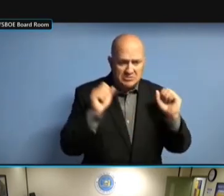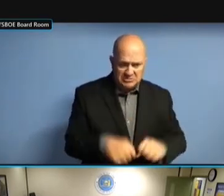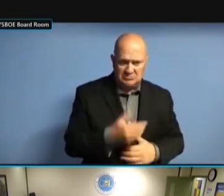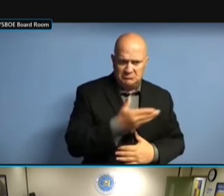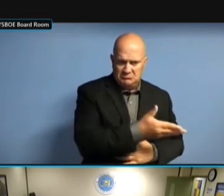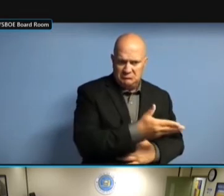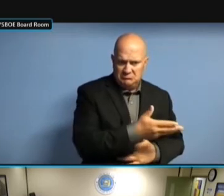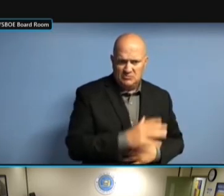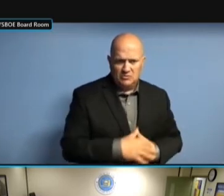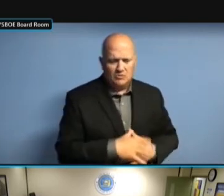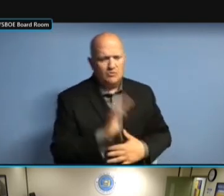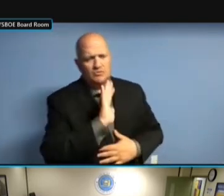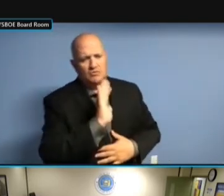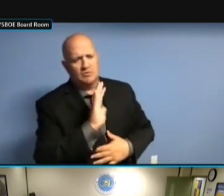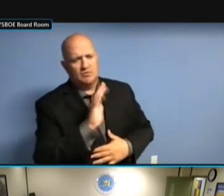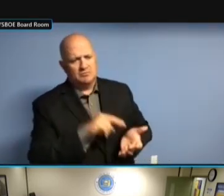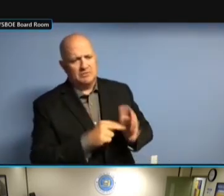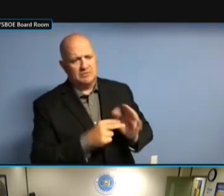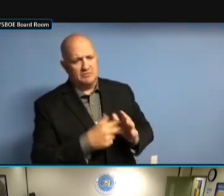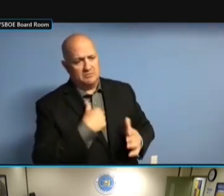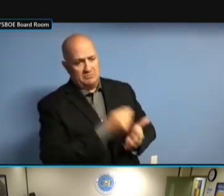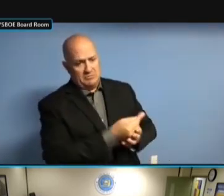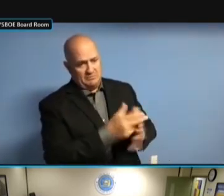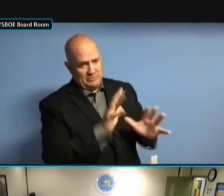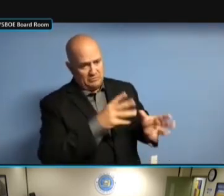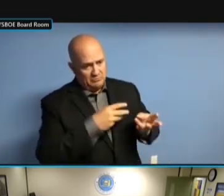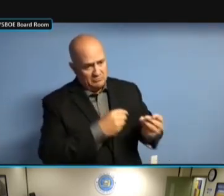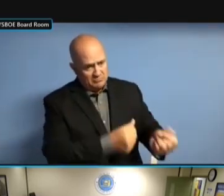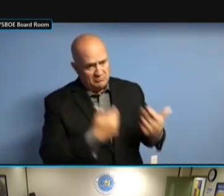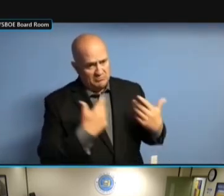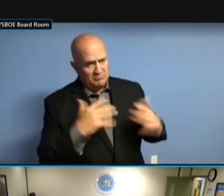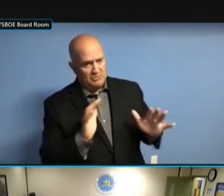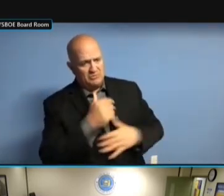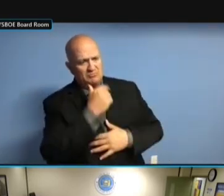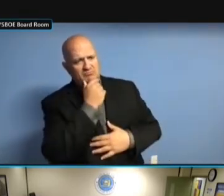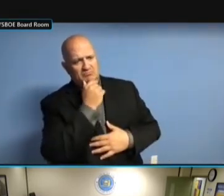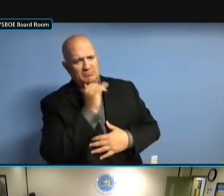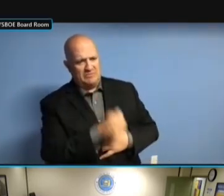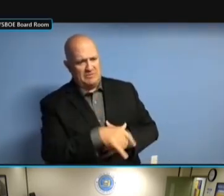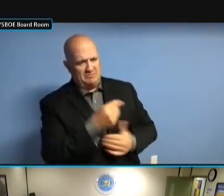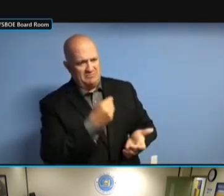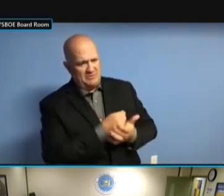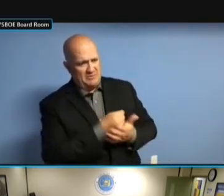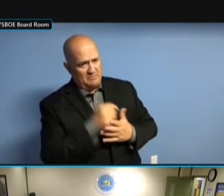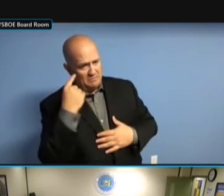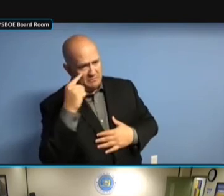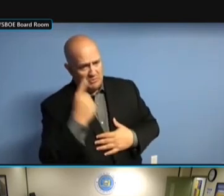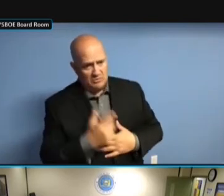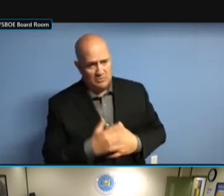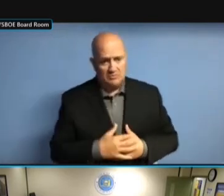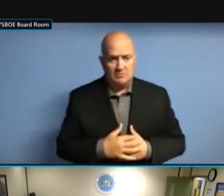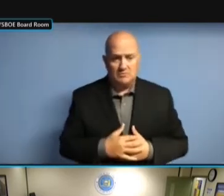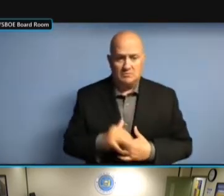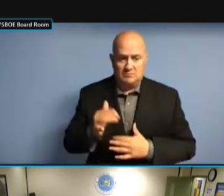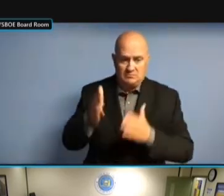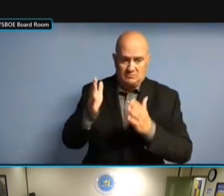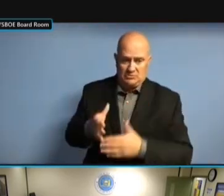HAVE BIG QUESTIONS ABOUT. >> WELL, IF HAVE BIG QUESTIONS ABOUT. >> WELL, IF THERE HAVE BIG QUESTIONS ABOUT. >> WELL, IF THERE WAS HAVE BIG QUESTIONS ABOUT. >> WELL, IF THERE WAS A WELL, IF THERE WAS A WELL, IF THERE WAS A COMPLAINT WELL, IF THERE WAS A COMPLAINT OR WELL, IF THERE WAS A COMPLAINT OR SOMETHING WELL, IF THERE WAS A COMPLAINT OR SOMETHING LIKE WELL, IF THERE WAS A COMPLAINT OR SOMETHING LIKE THAT COMPLAINT OR SOMETHING LIKE THAT COMPLAINT OR SOMETHING LIKE THAT OR COMPLAINT OR SOMETHING LIKE THAT OR IF COMPLAINT OR SOMETHING LIKE THAT OR IF ANYONE COMPLAINT OR SOMETHING LIKE THAT OR IF ANYONE WANTED COMPLAINT OR SOMETHING LIKE THAT OR IF ANYONE WANTED US COMPLAINT OR SOMETHING LIKE THAT OR IF ANYONE WANTED US TO COMPLAINT OR SOMETHING LIKE THAT OR IF ANYONE WANTED US TO LOOK OR IF ANYONE WANTED US TO LOOK OR IF ANYONE WANTED US TO LOOK INTO, OR IF ANYONE WANTED US TO LOOK INTO, WE OR IF ANYONE WANTED US TO LOOK INTO, WE WOULD OR IF ANYONE WANTED US TO LOOK INTO, WE WOULD DELVE